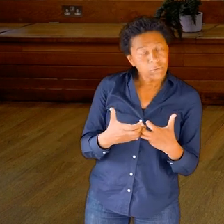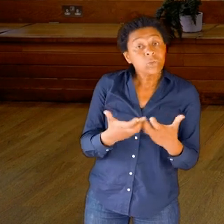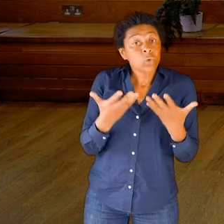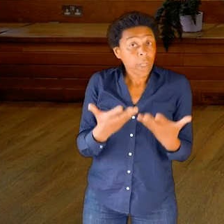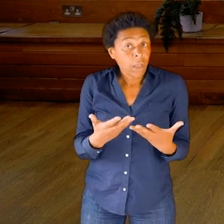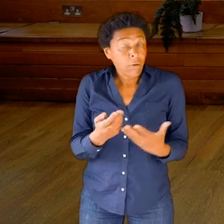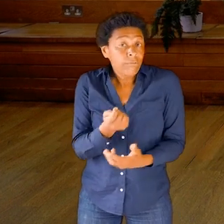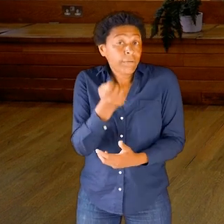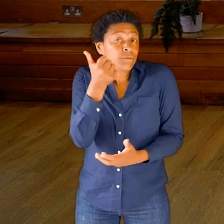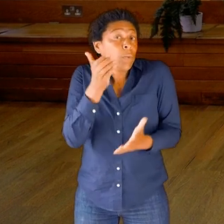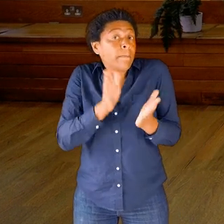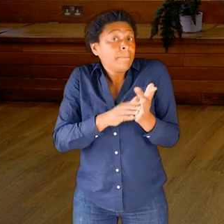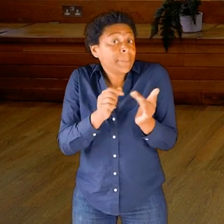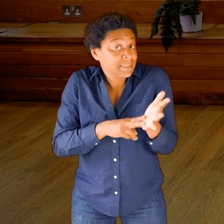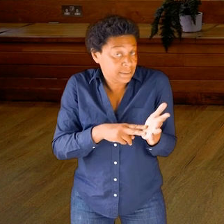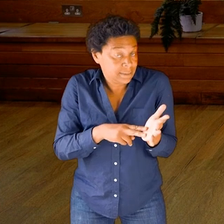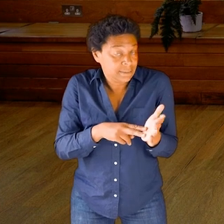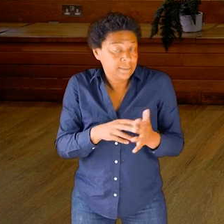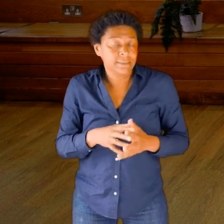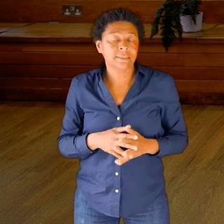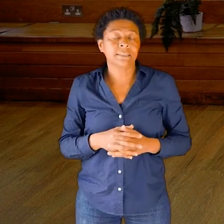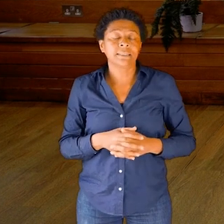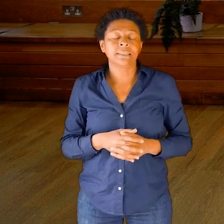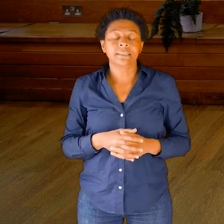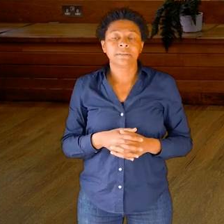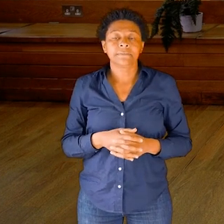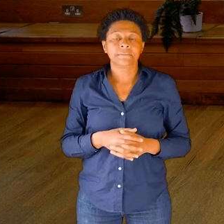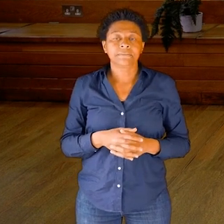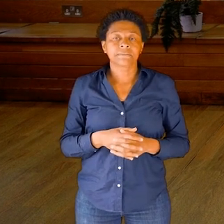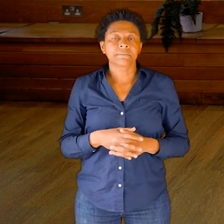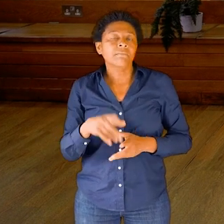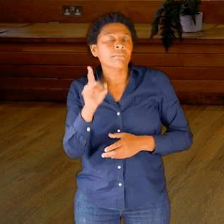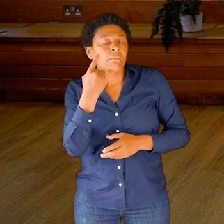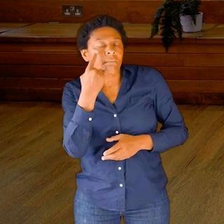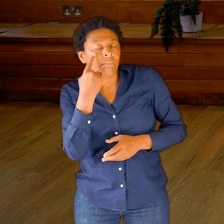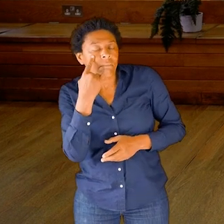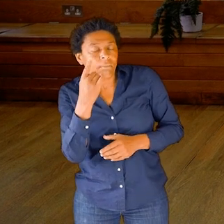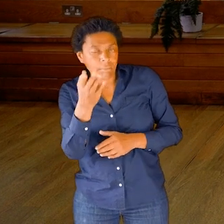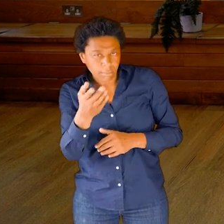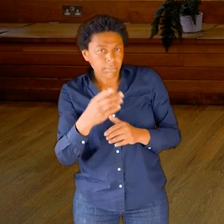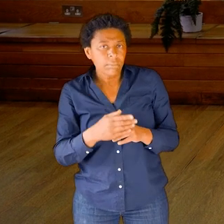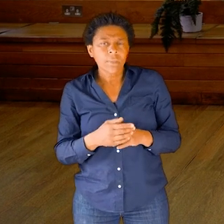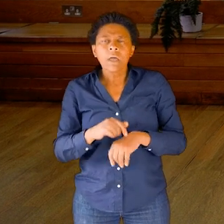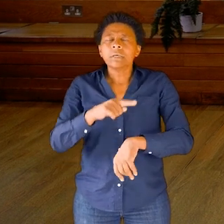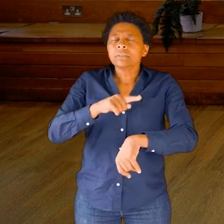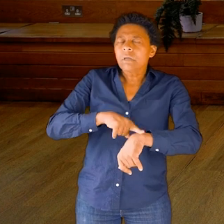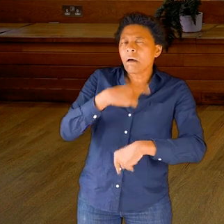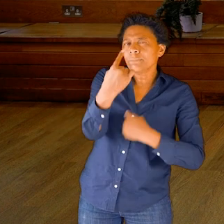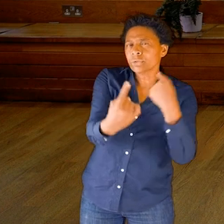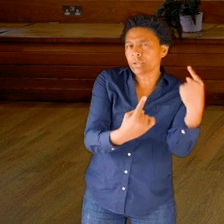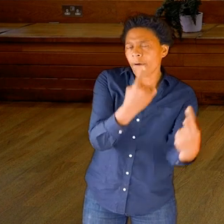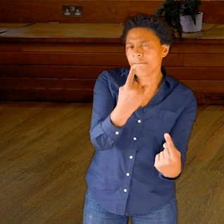So for the next few moments—few minutes, you can take some time to